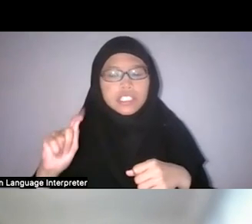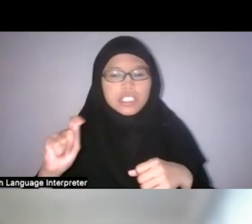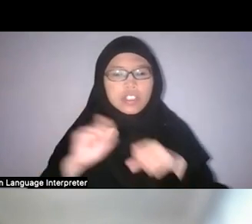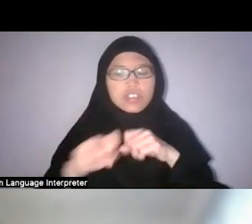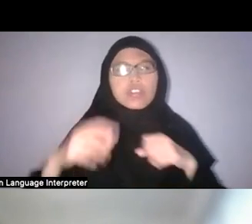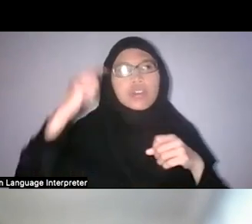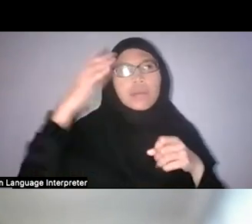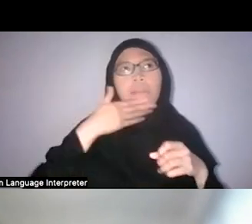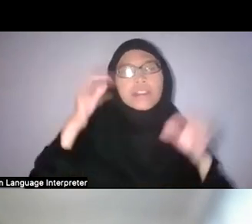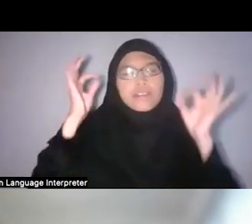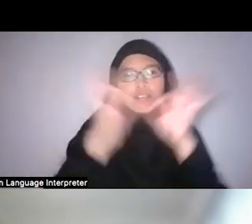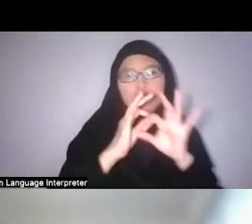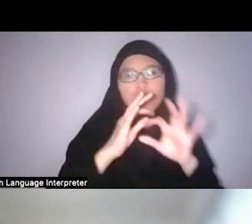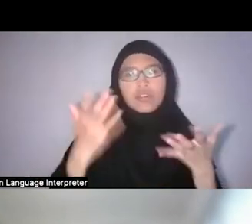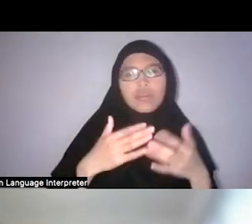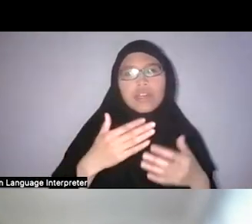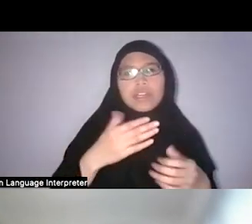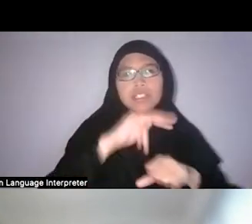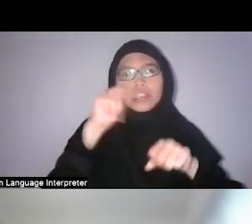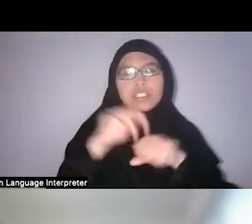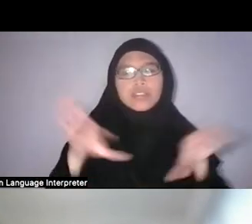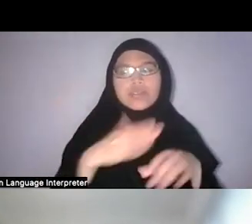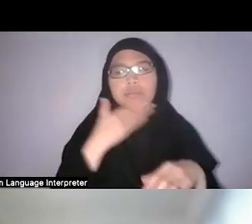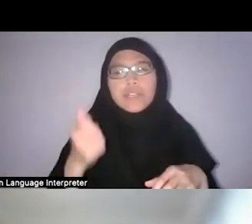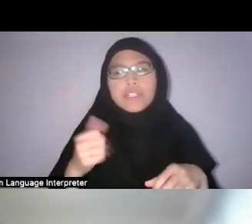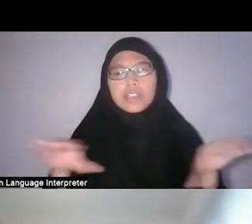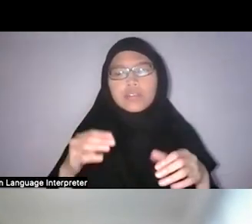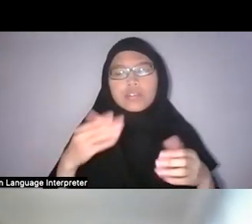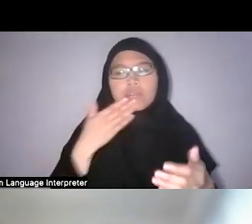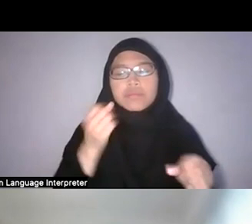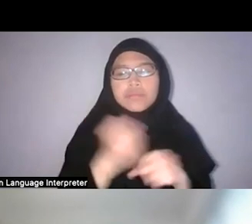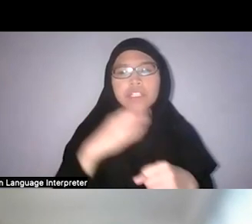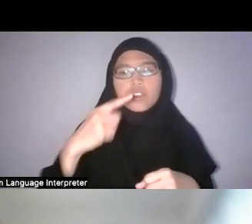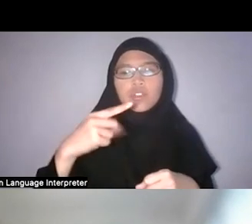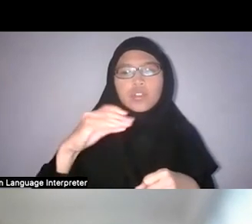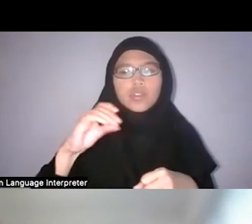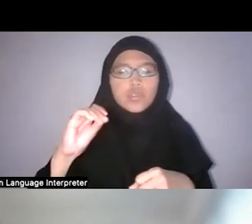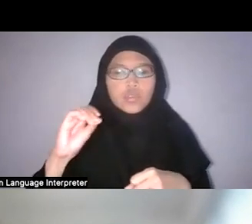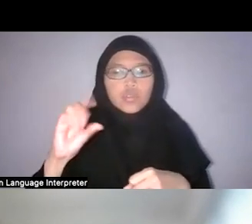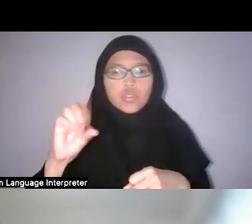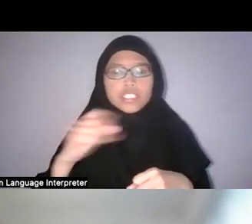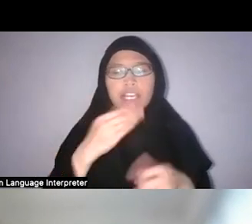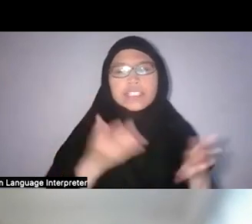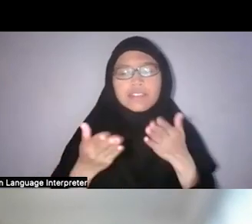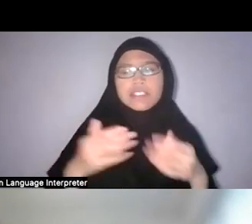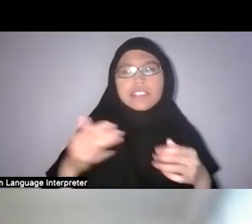which is to produce goods and services in which it had a competitive edge over others. So, this is very interesting to me.